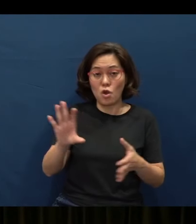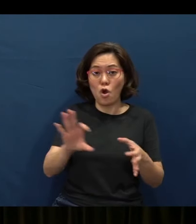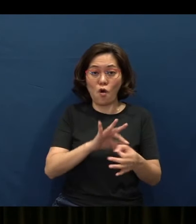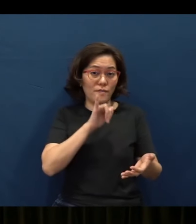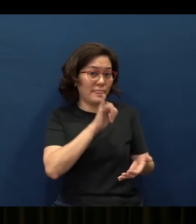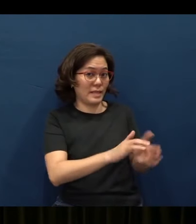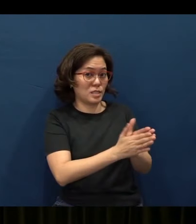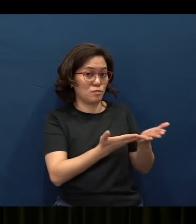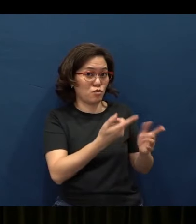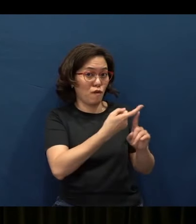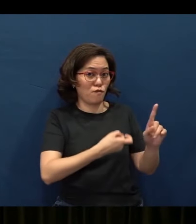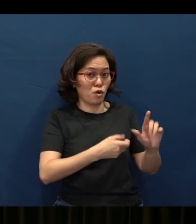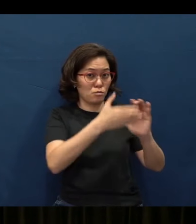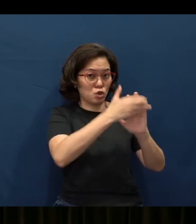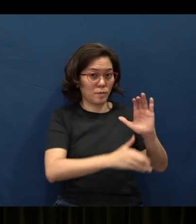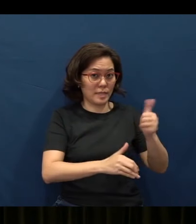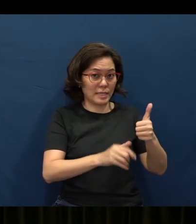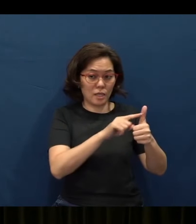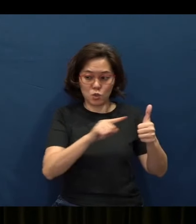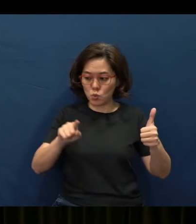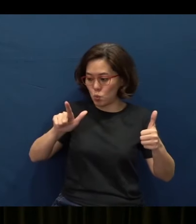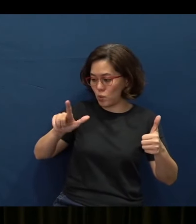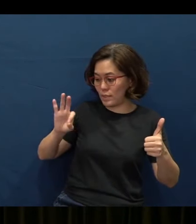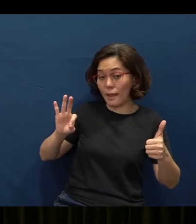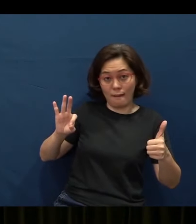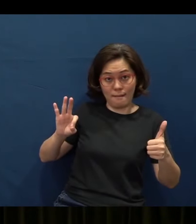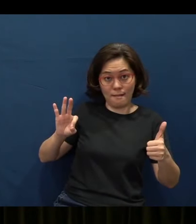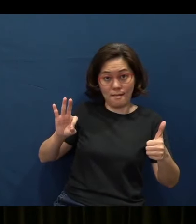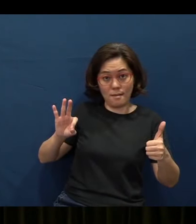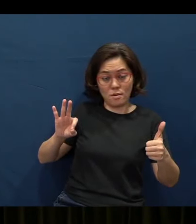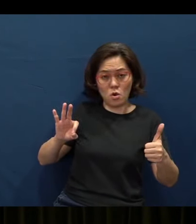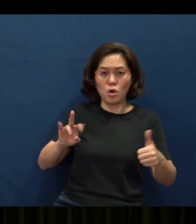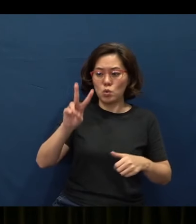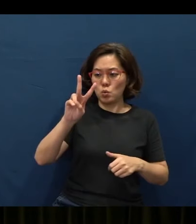that is, from chapter 10 to chapter 29, or two-thirds of the chapters -